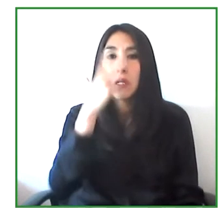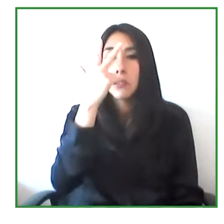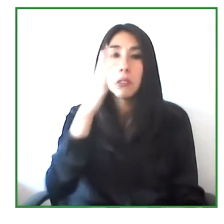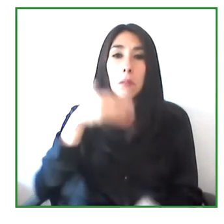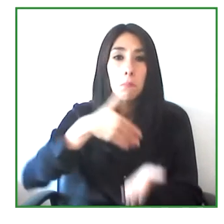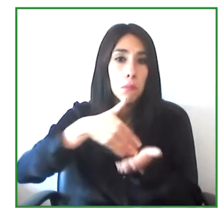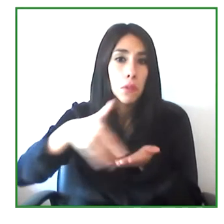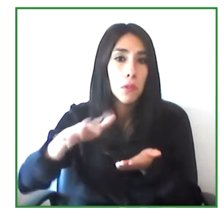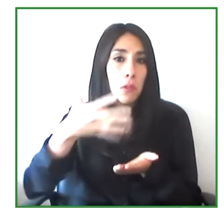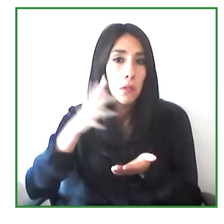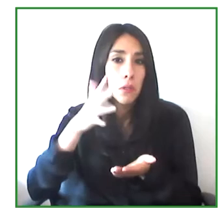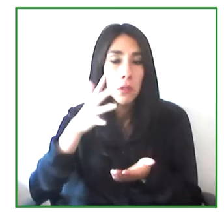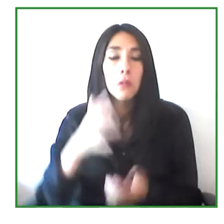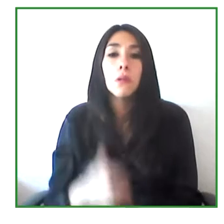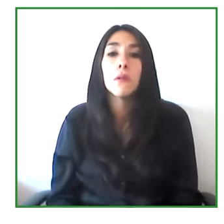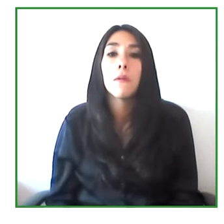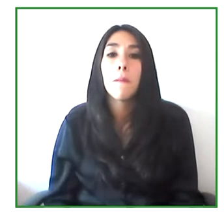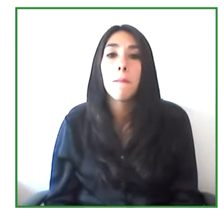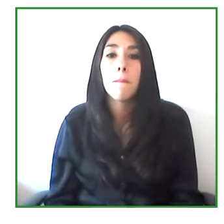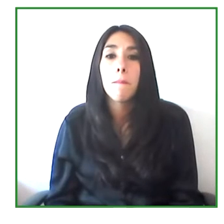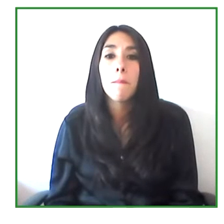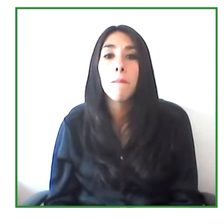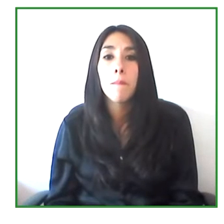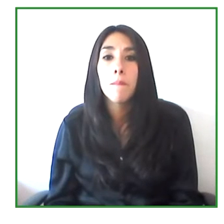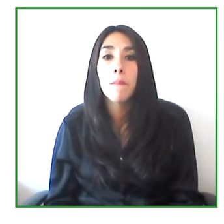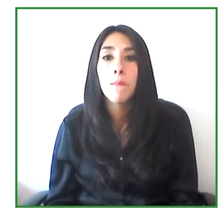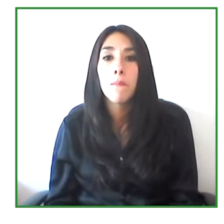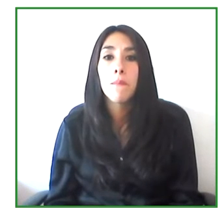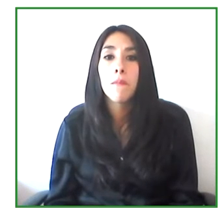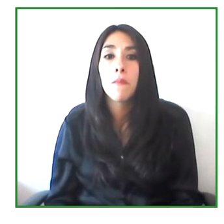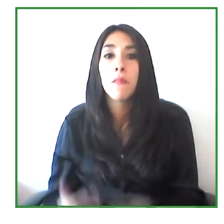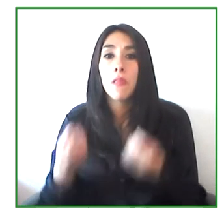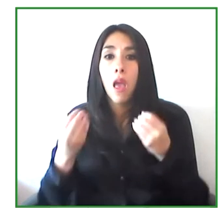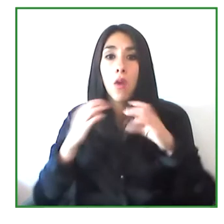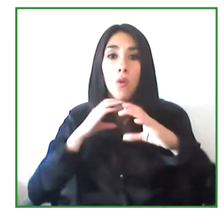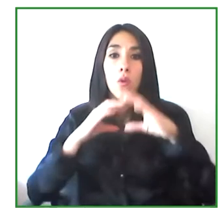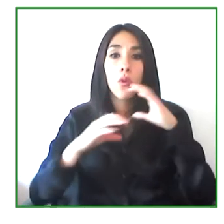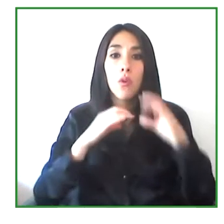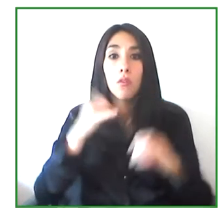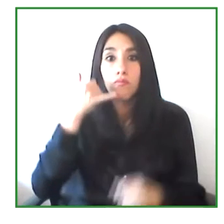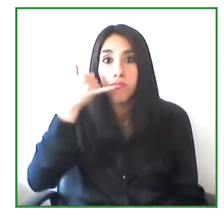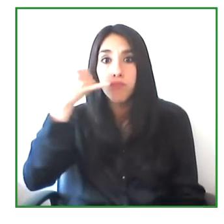4 million. Communications.